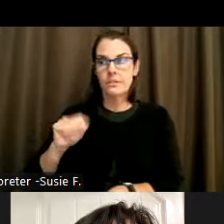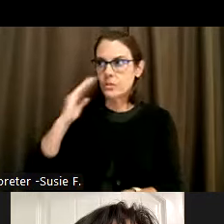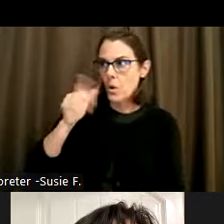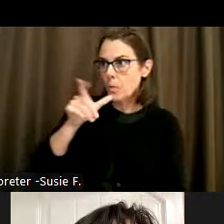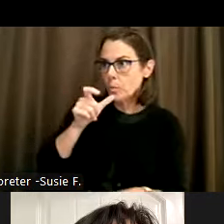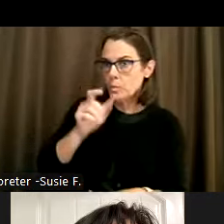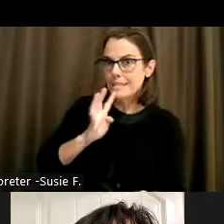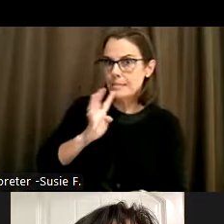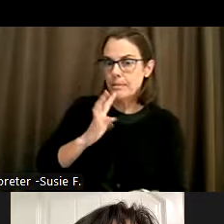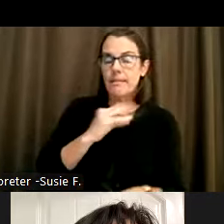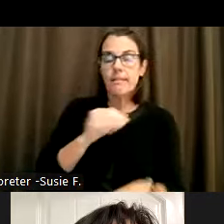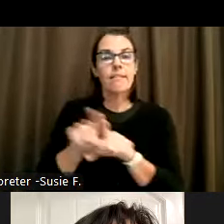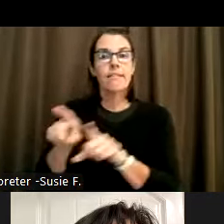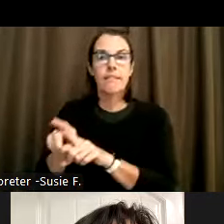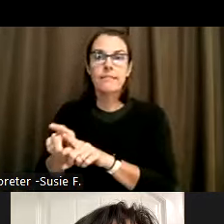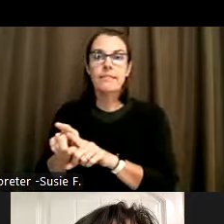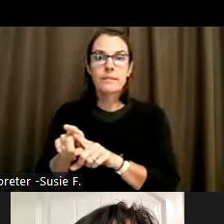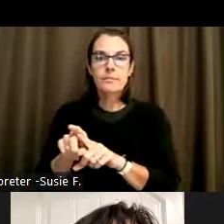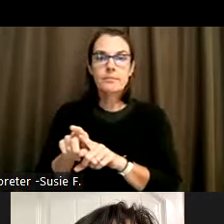as well as the ASL interpreter.